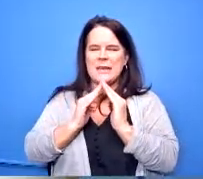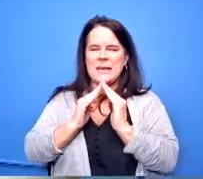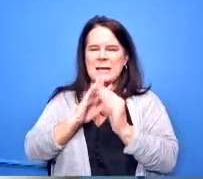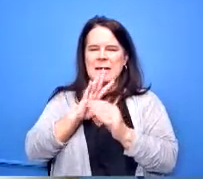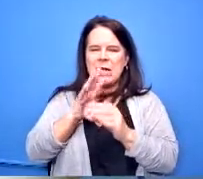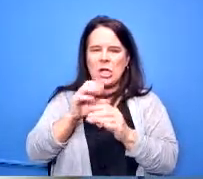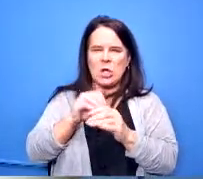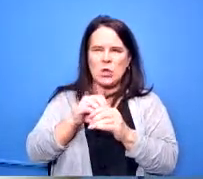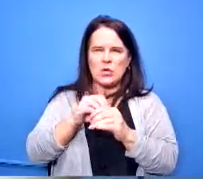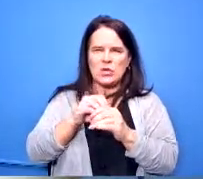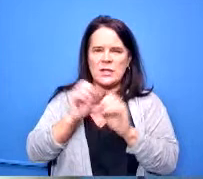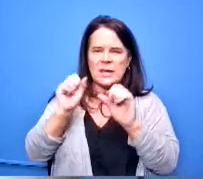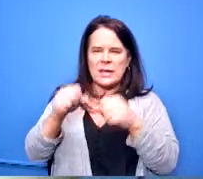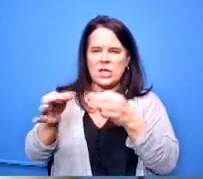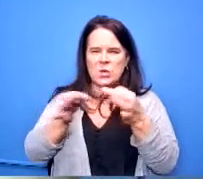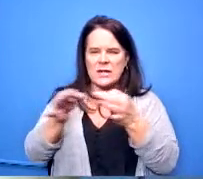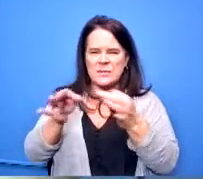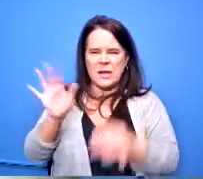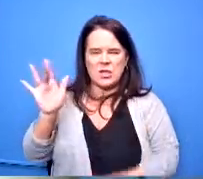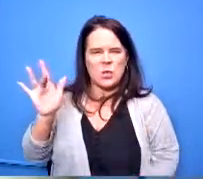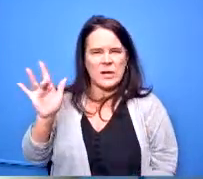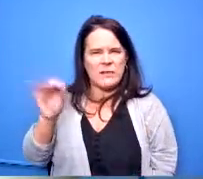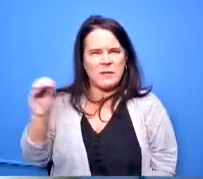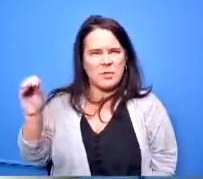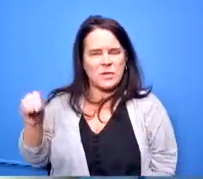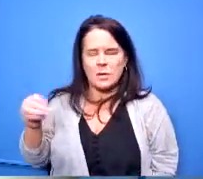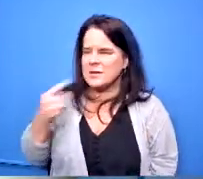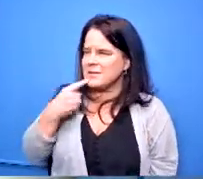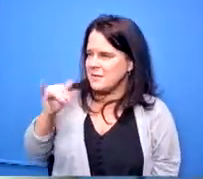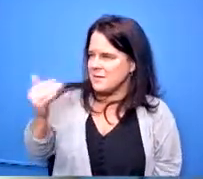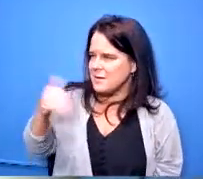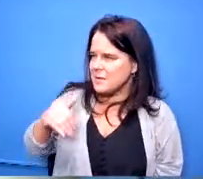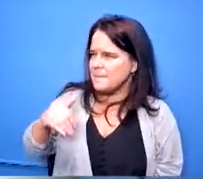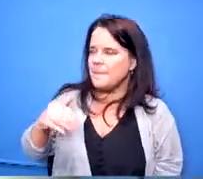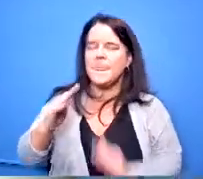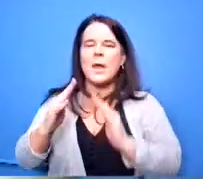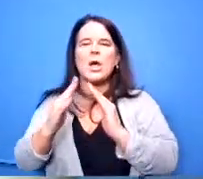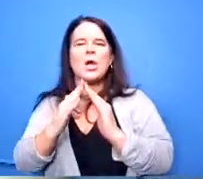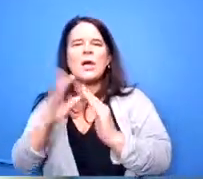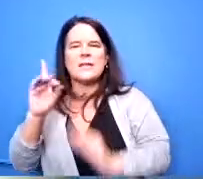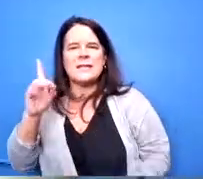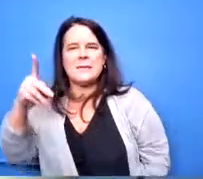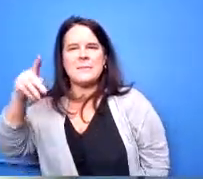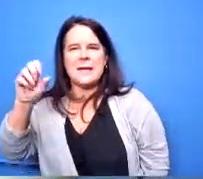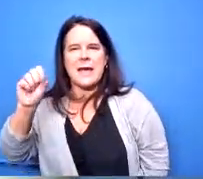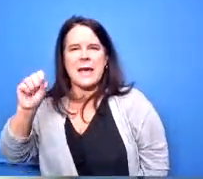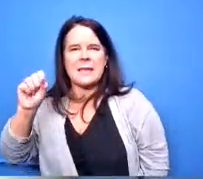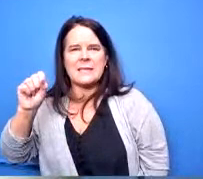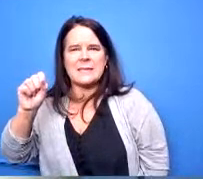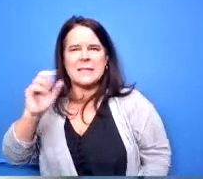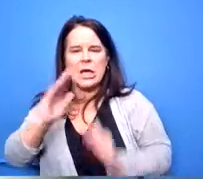on-site workforce go say that again the community the dpsd community inclusion program this is the